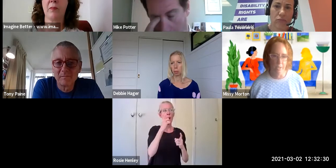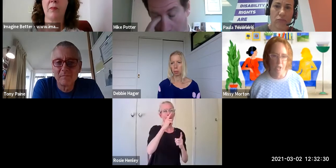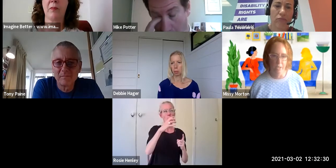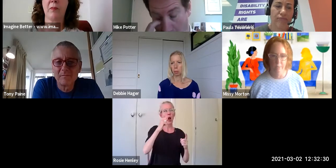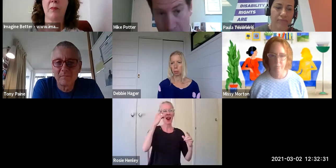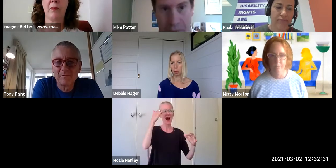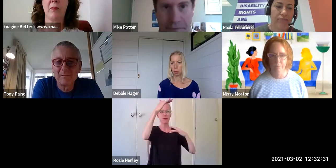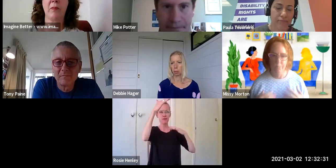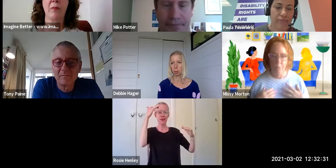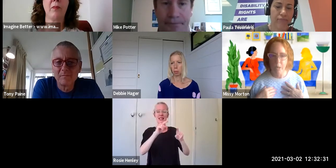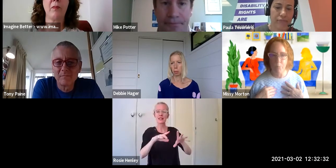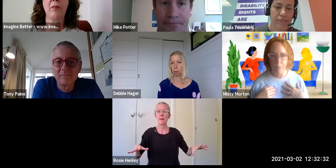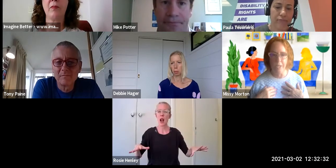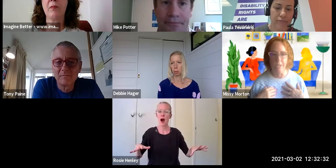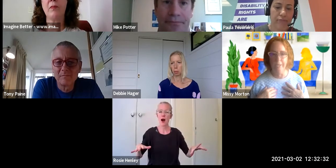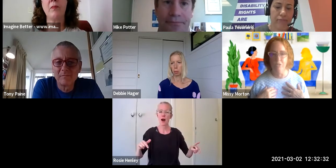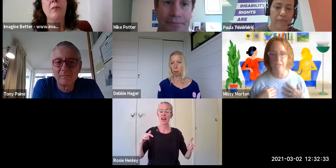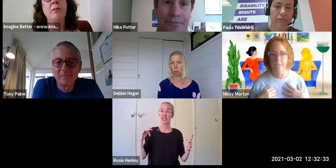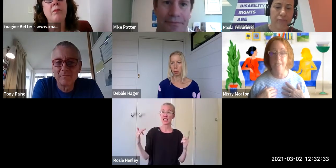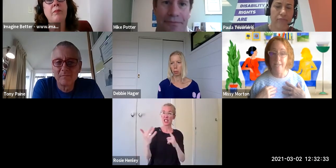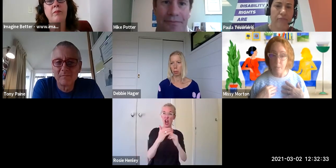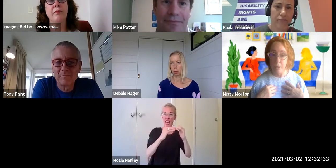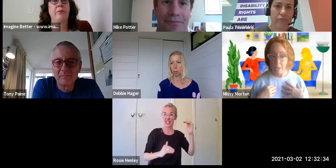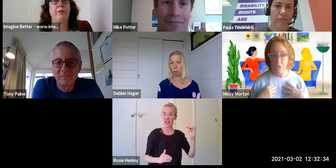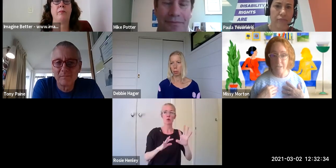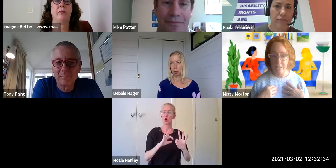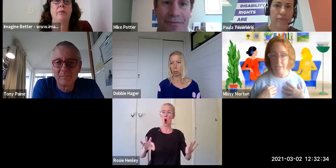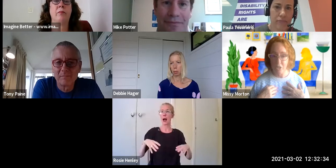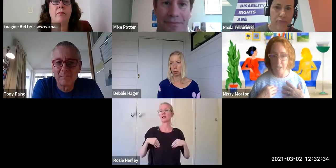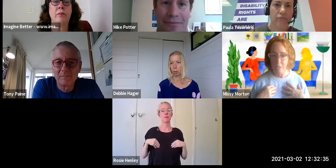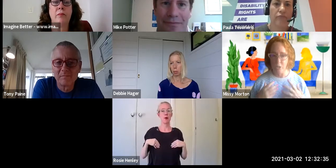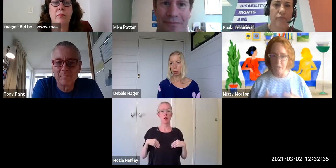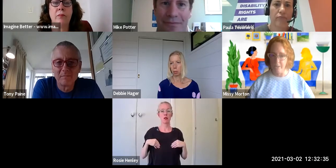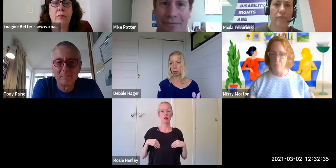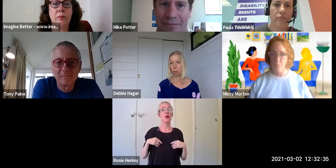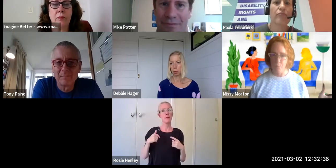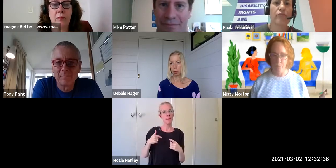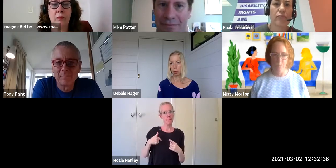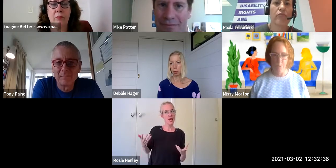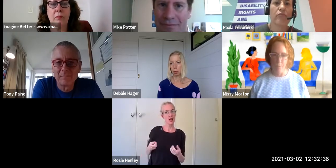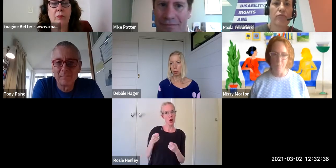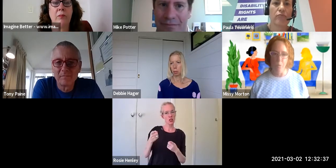agenda. For me, I'm particularly interested in a disability justice agenda which I think is you know more